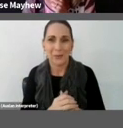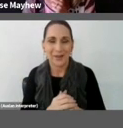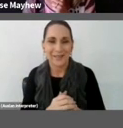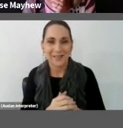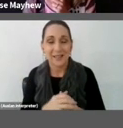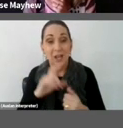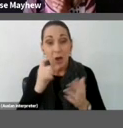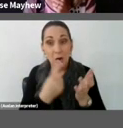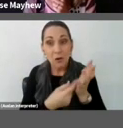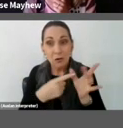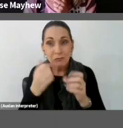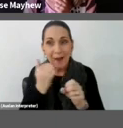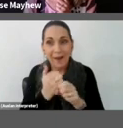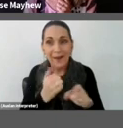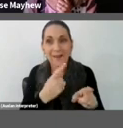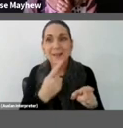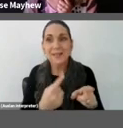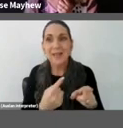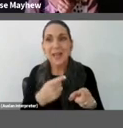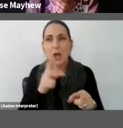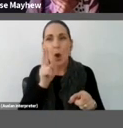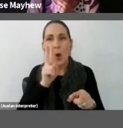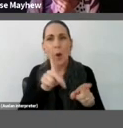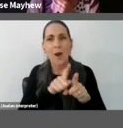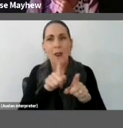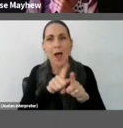Craig says ‘it's like learning Klingon’, I